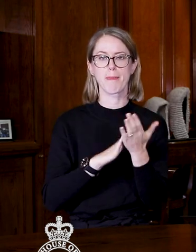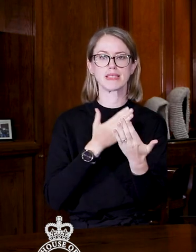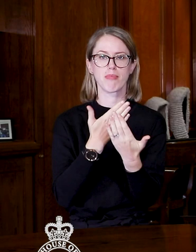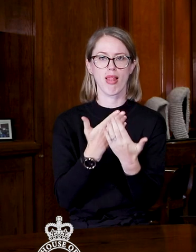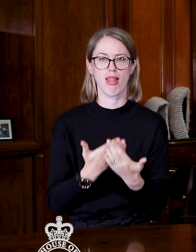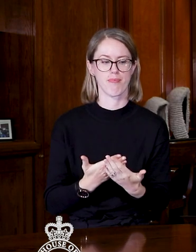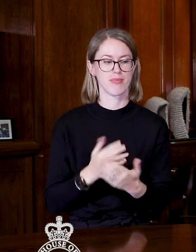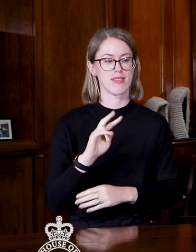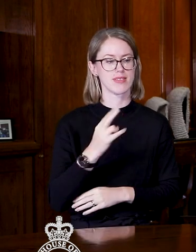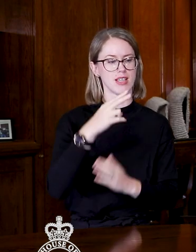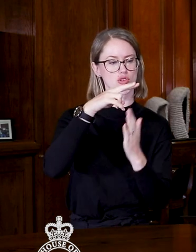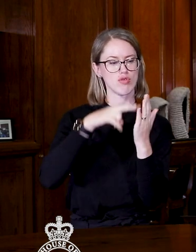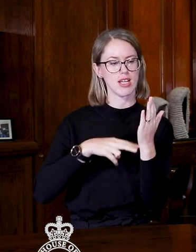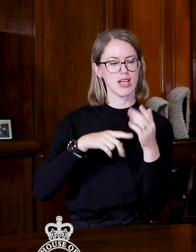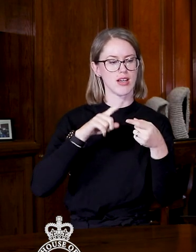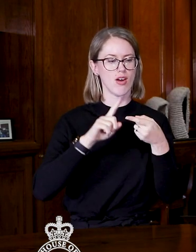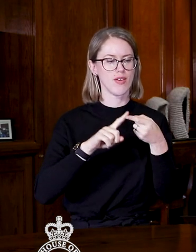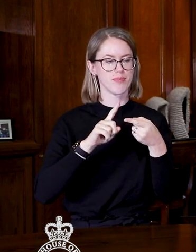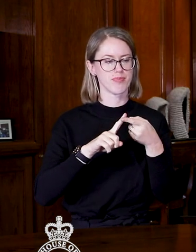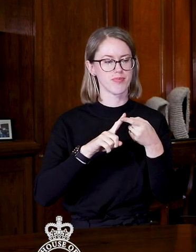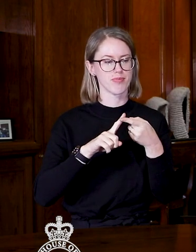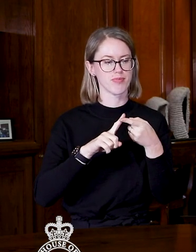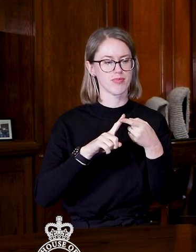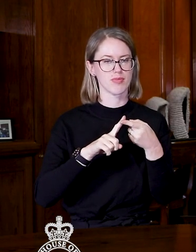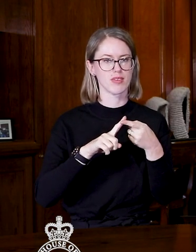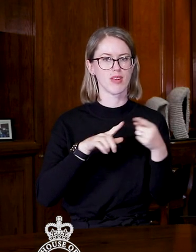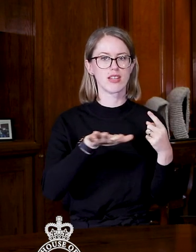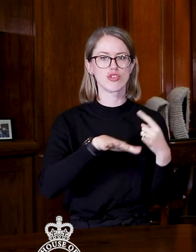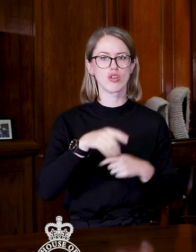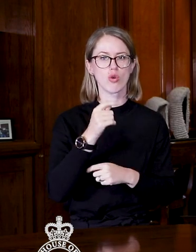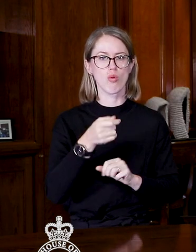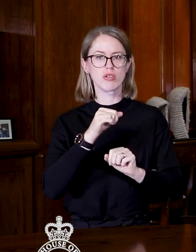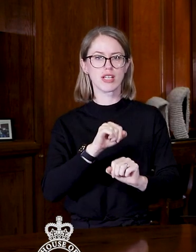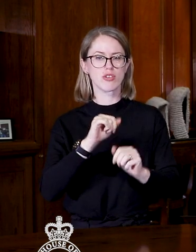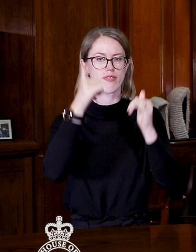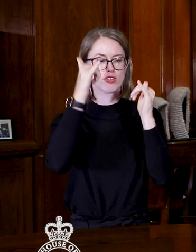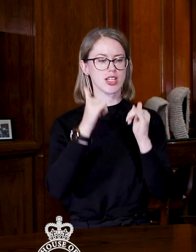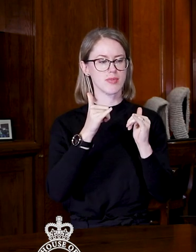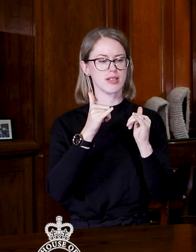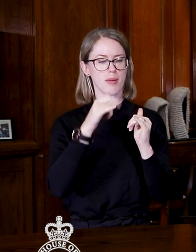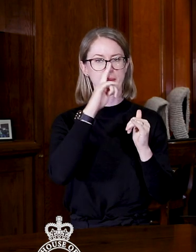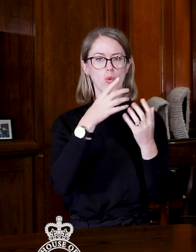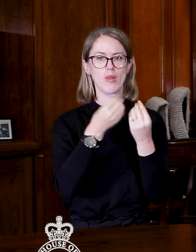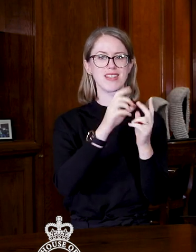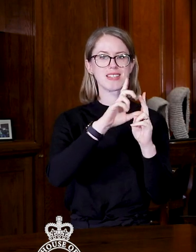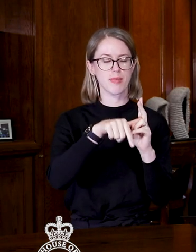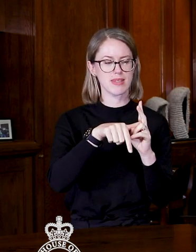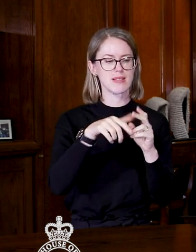The second reading of the District Court (Protection of Judgment Debtors with Disabilities) in